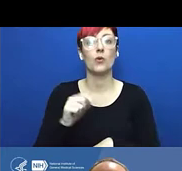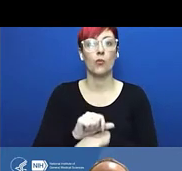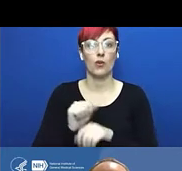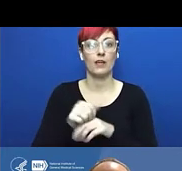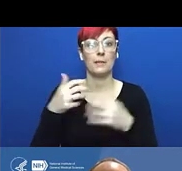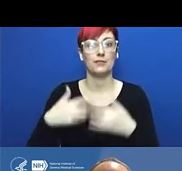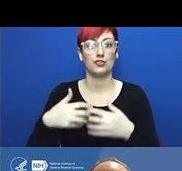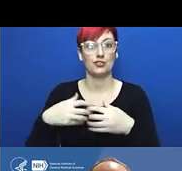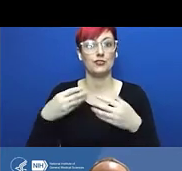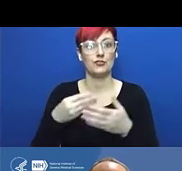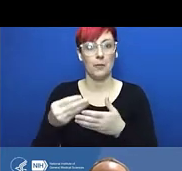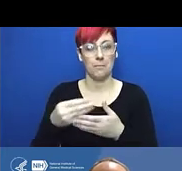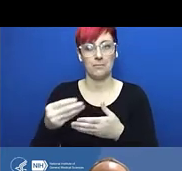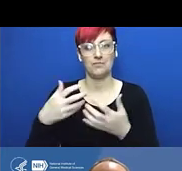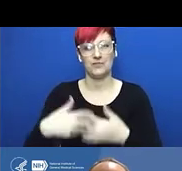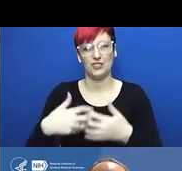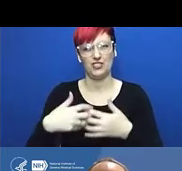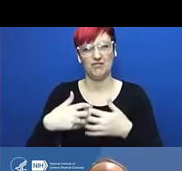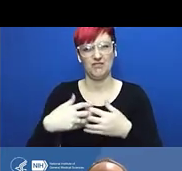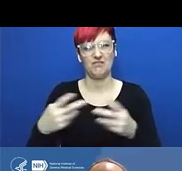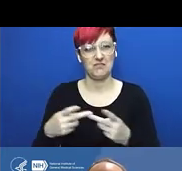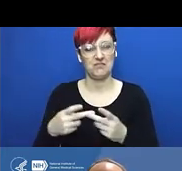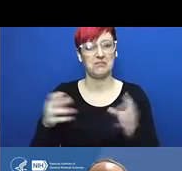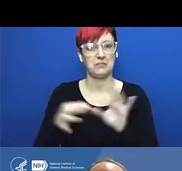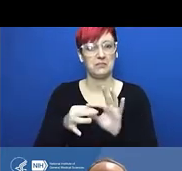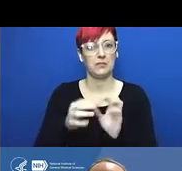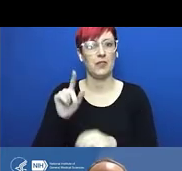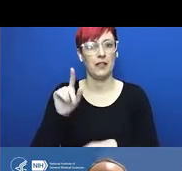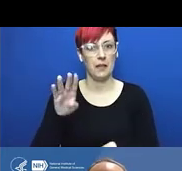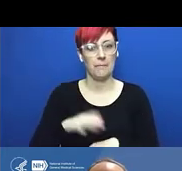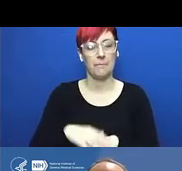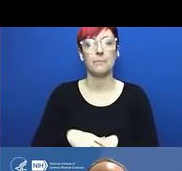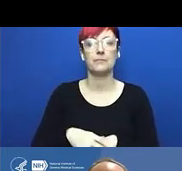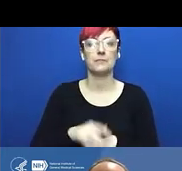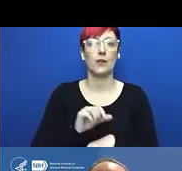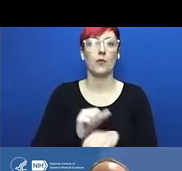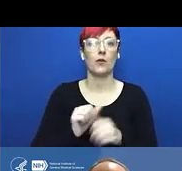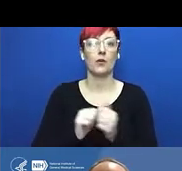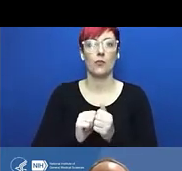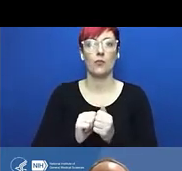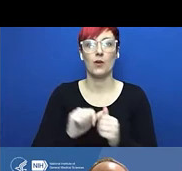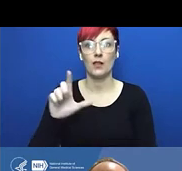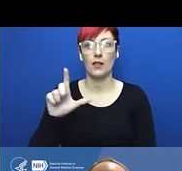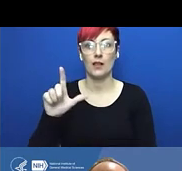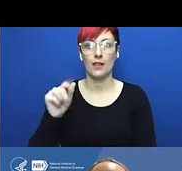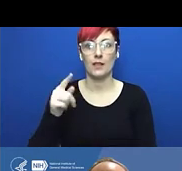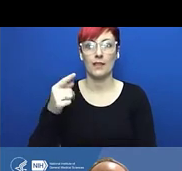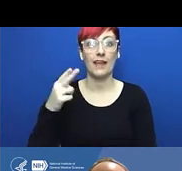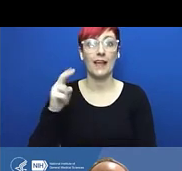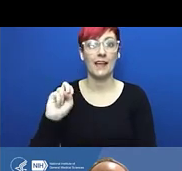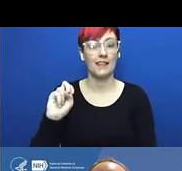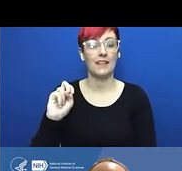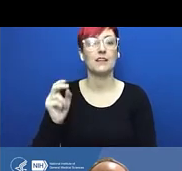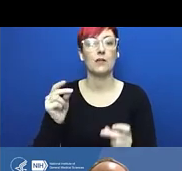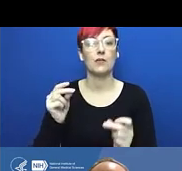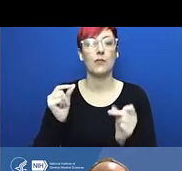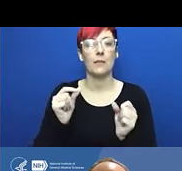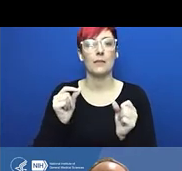One of the things that was put in place in response to Sheri Sangji's death was that the University of California Las Angeles